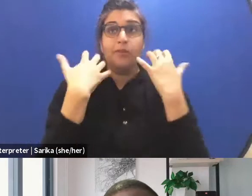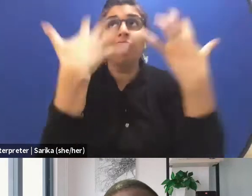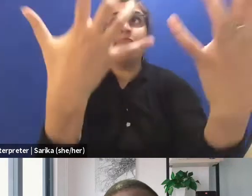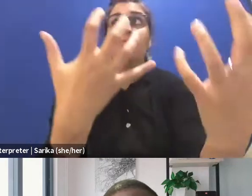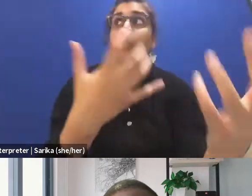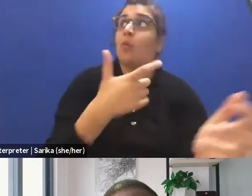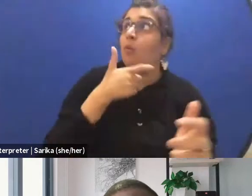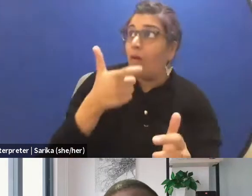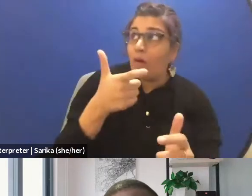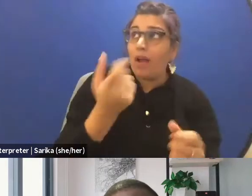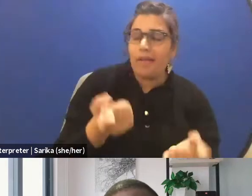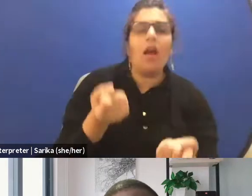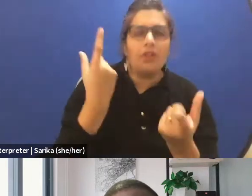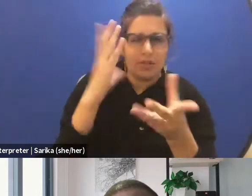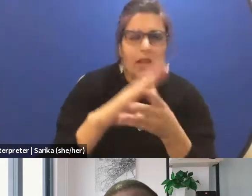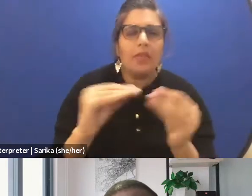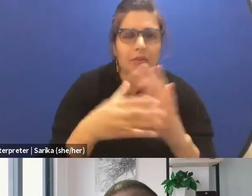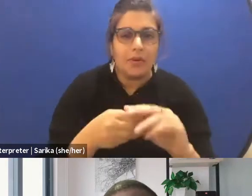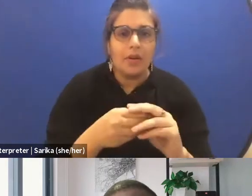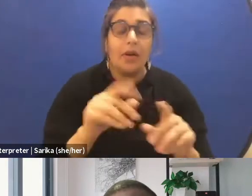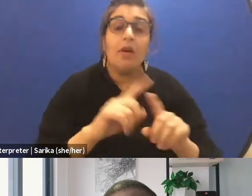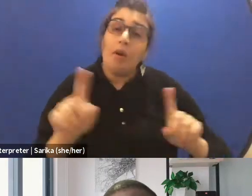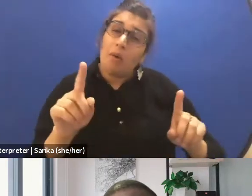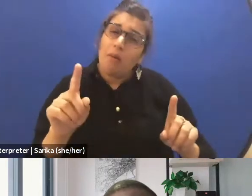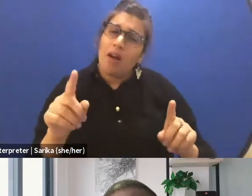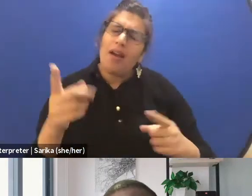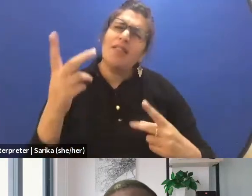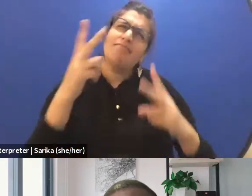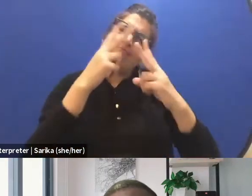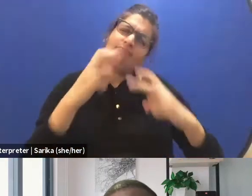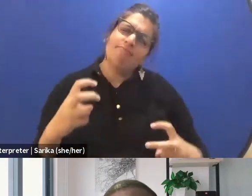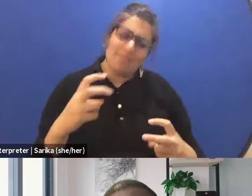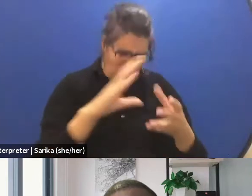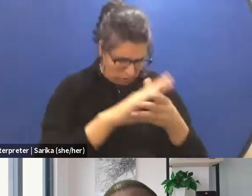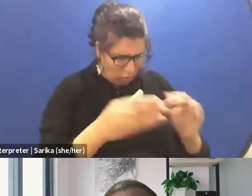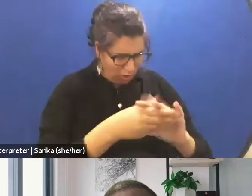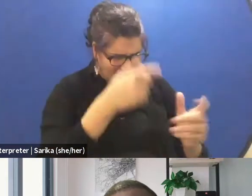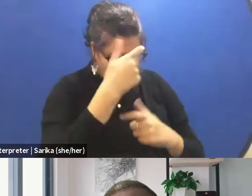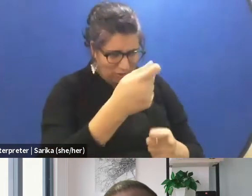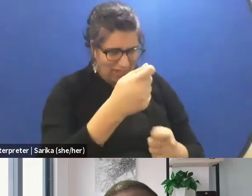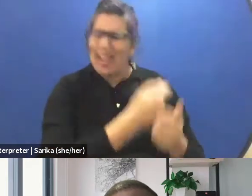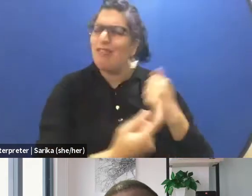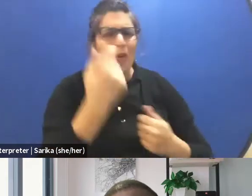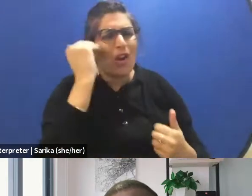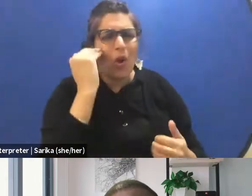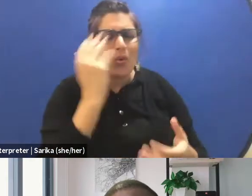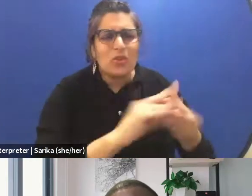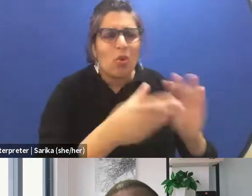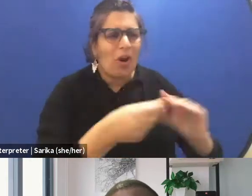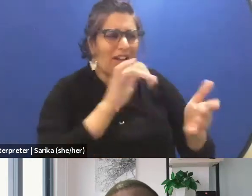but I'm asking to myself, "Is it the story that's interesting to me?" Everybody knows the story of that woman,